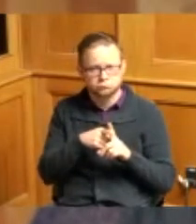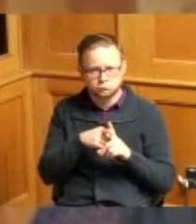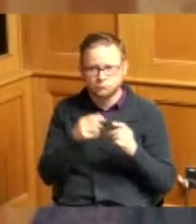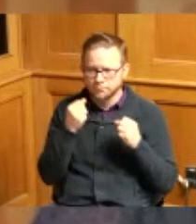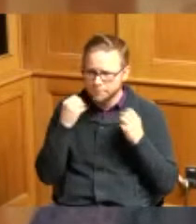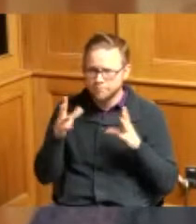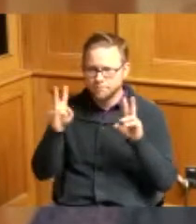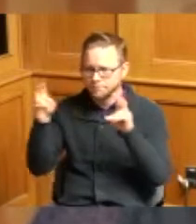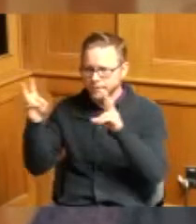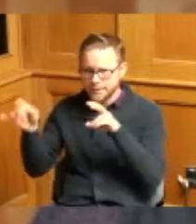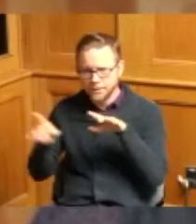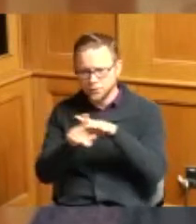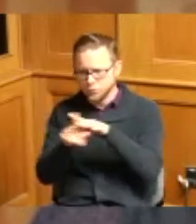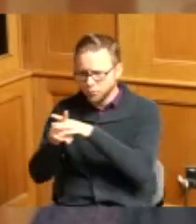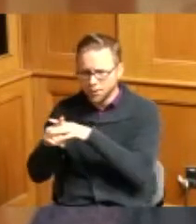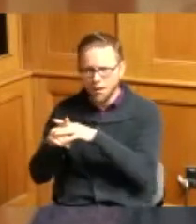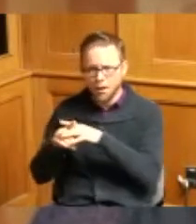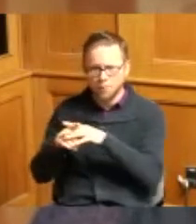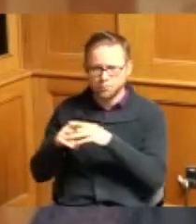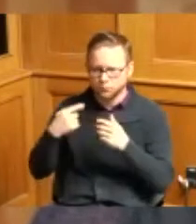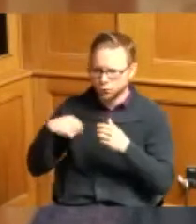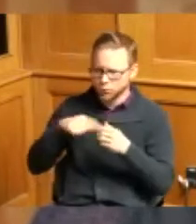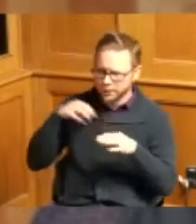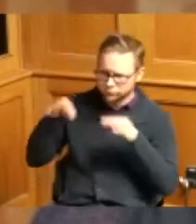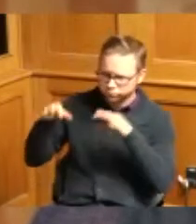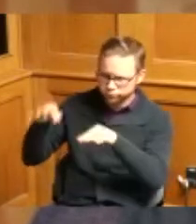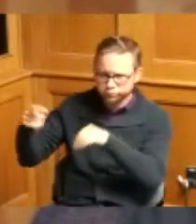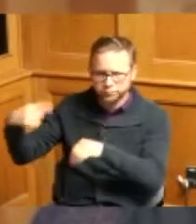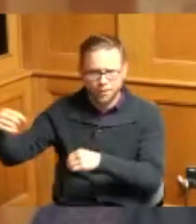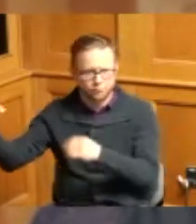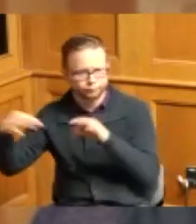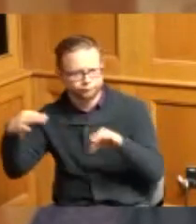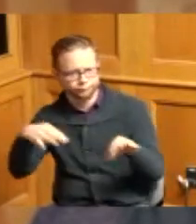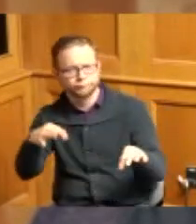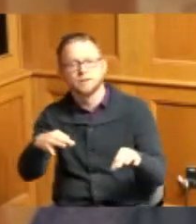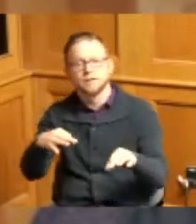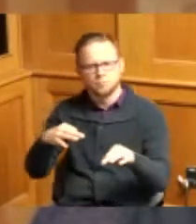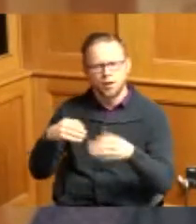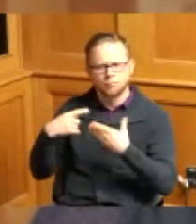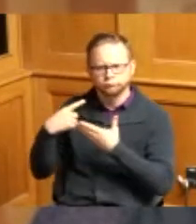side and from our side but I think it's great to dialogue and make sure that our delegation